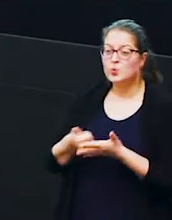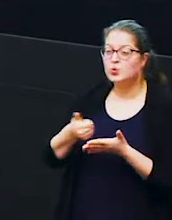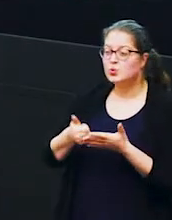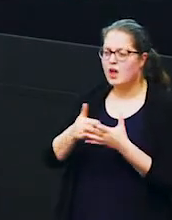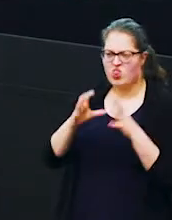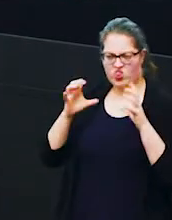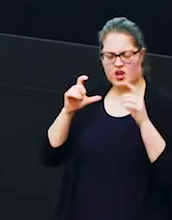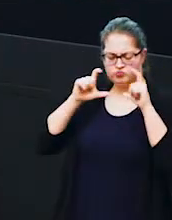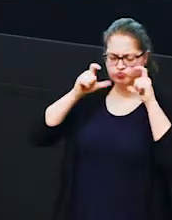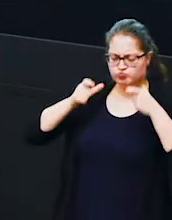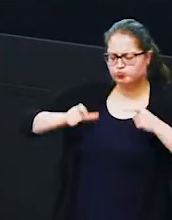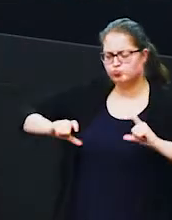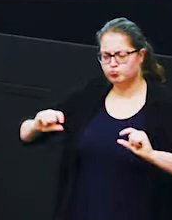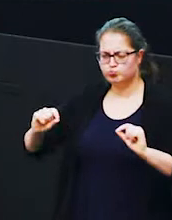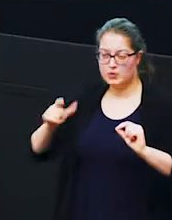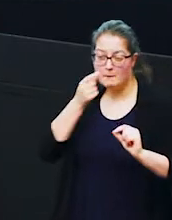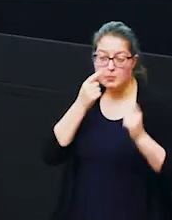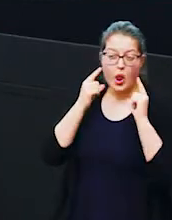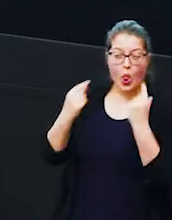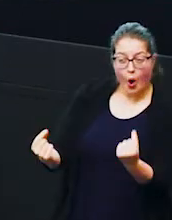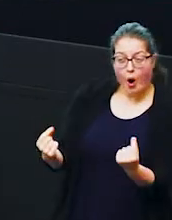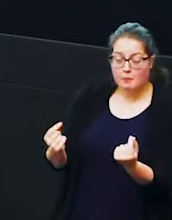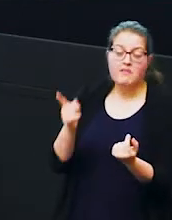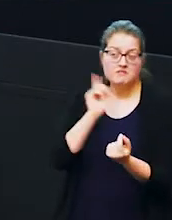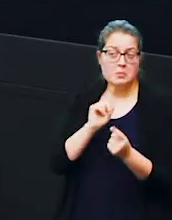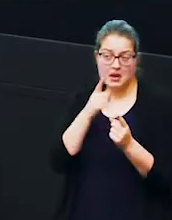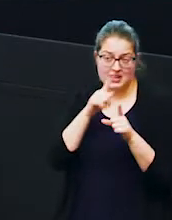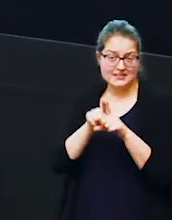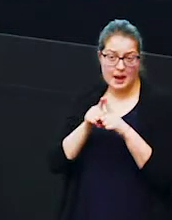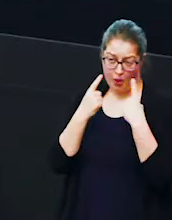tusks and they may grow longer although female elephants can also have very very long tasks